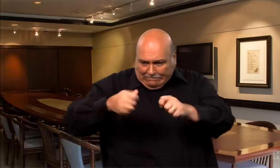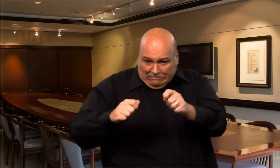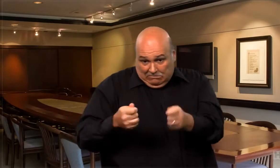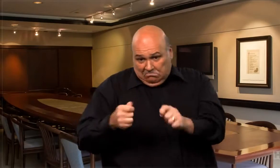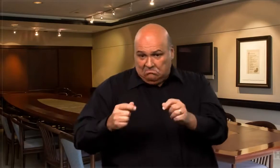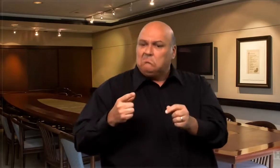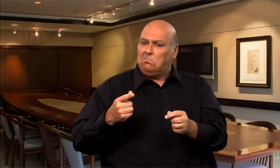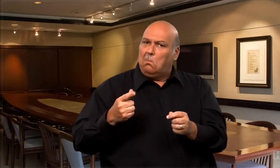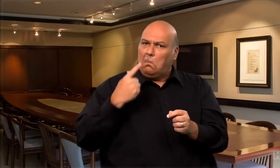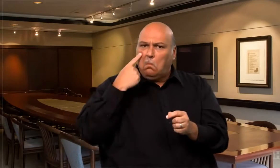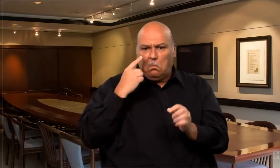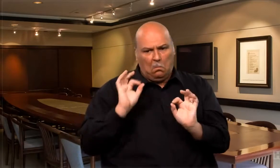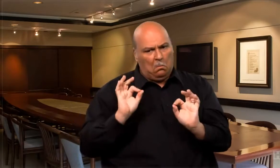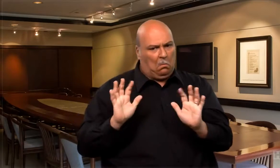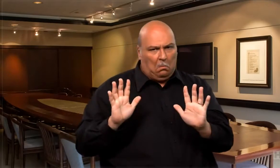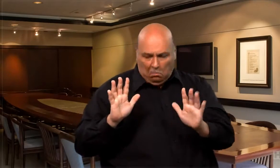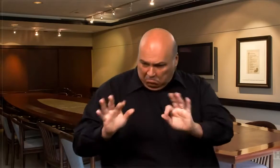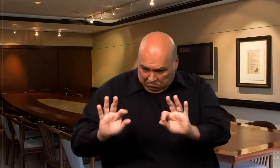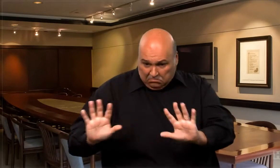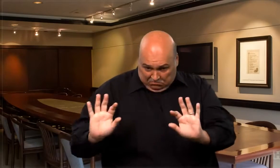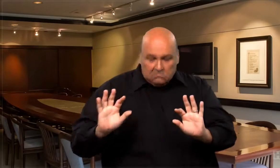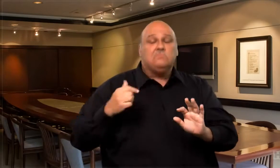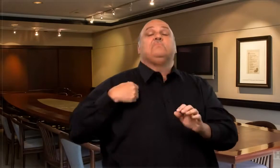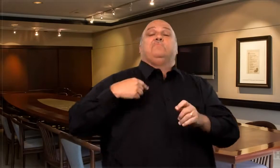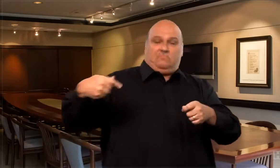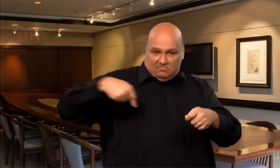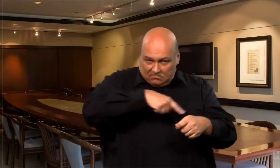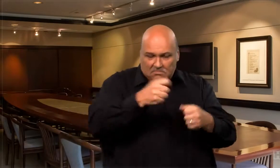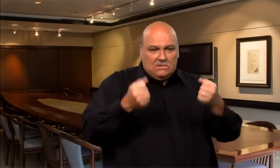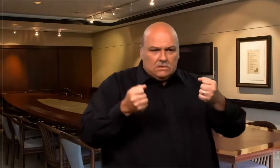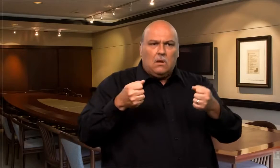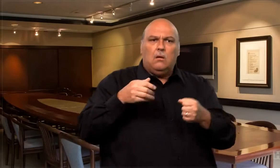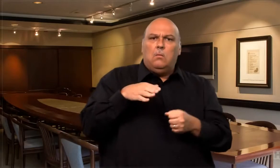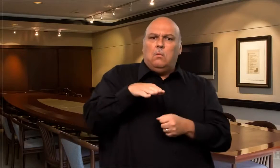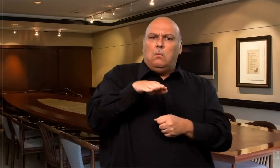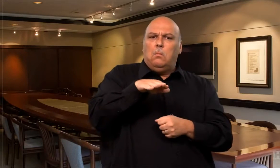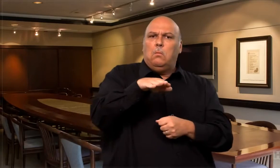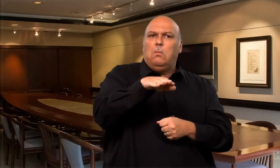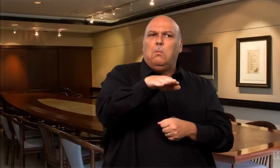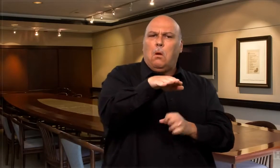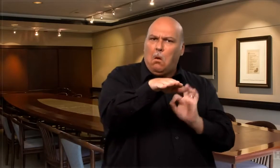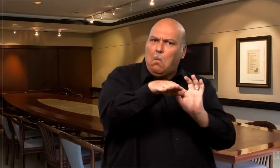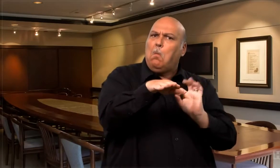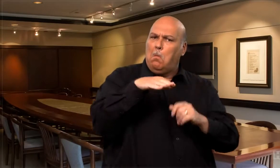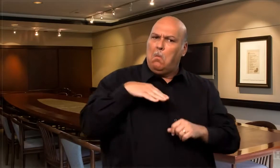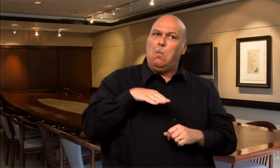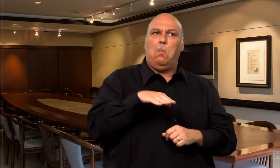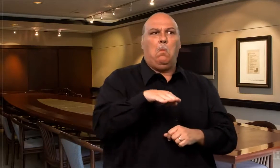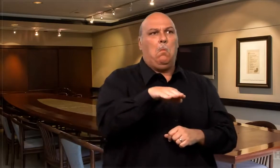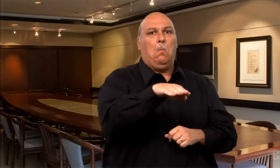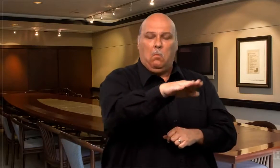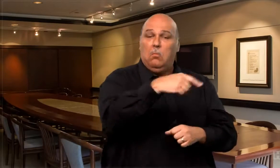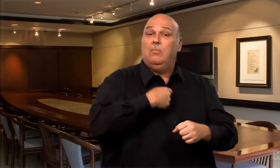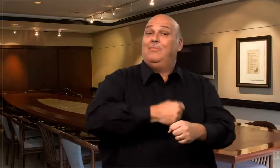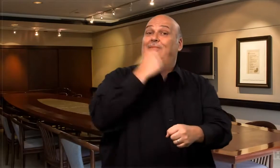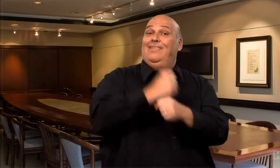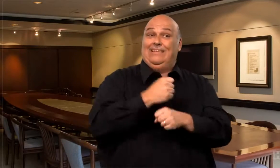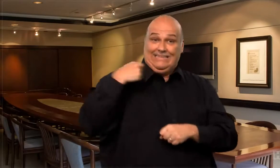car seemed to drive just fine so I hurried over to work. Naturally, I arrived at work slightly late and entered the meeting room. I saw that there were a